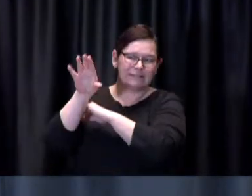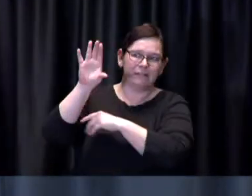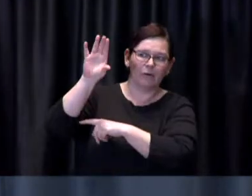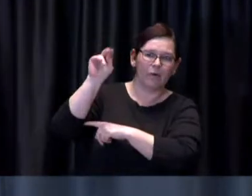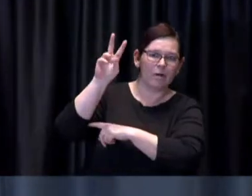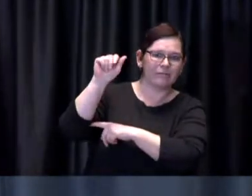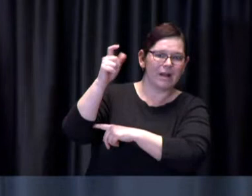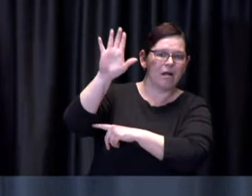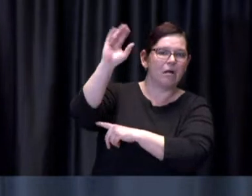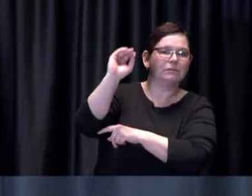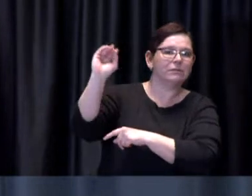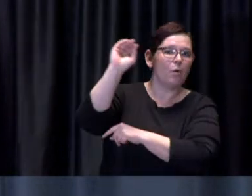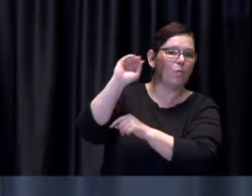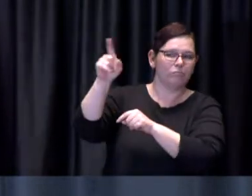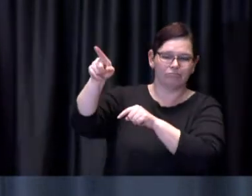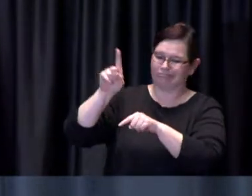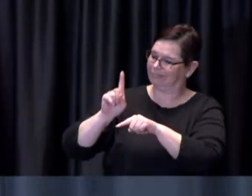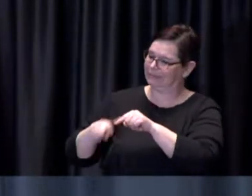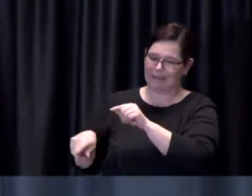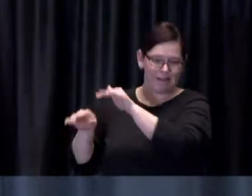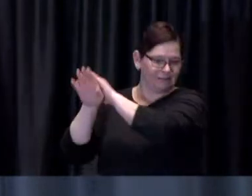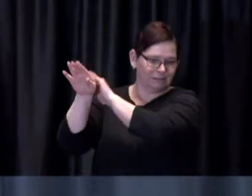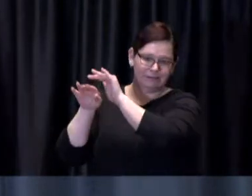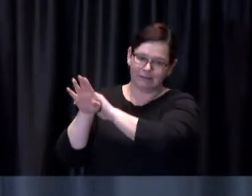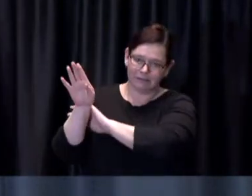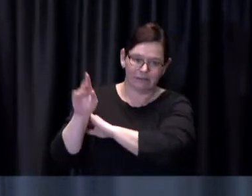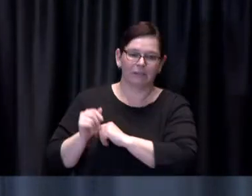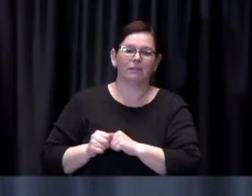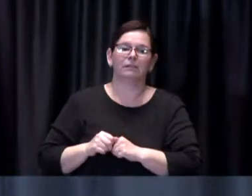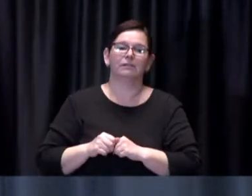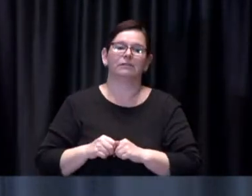Please continue to monitor toronto.ca/covid19